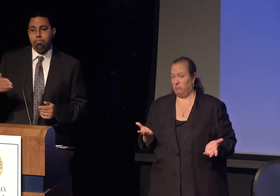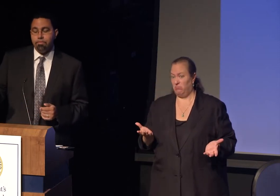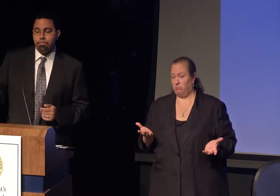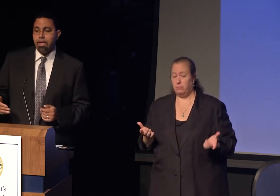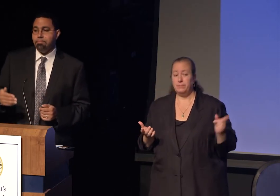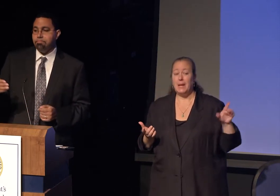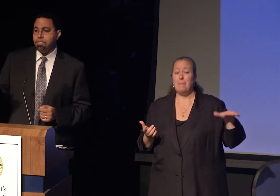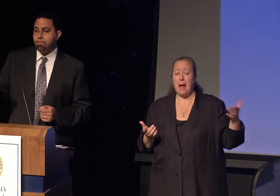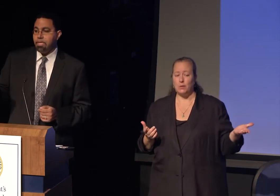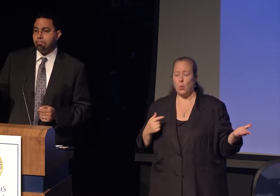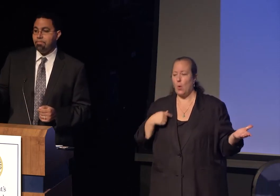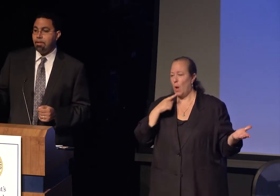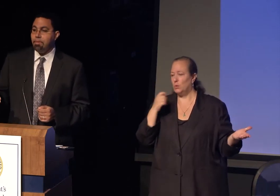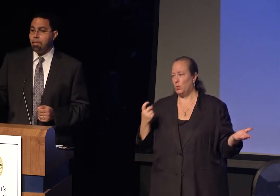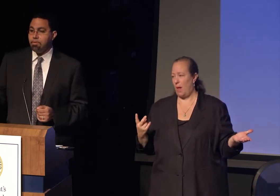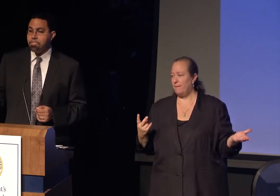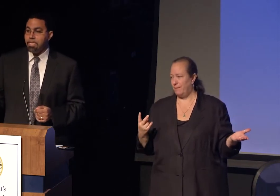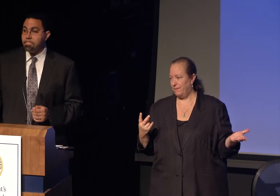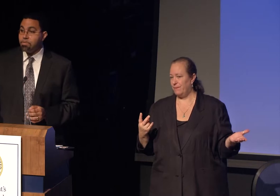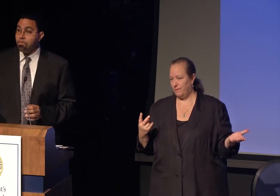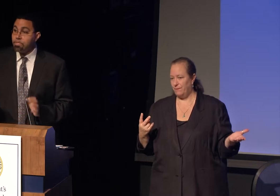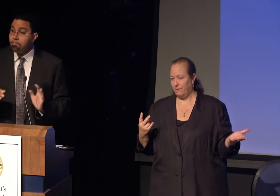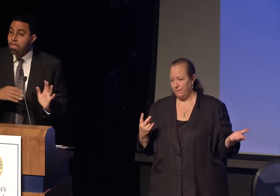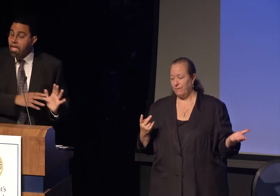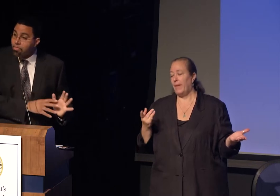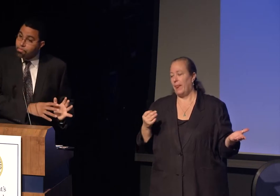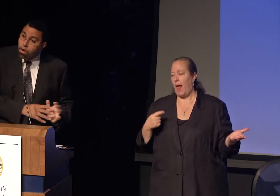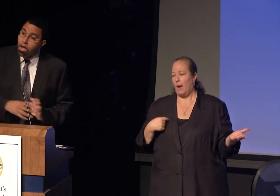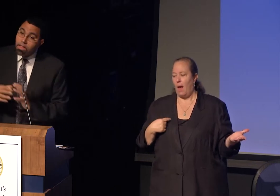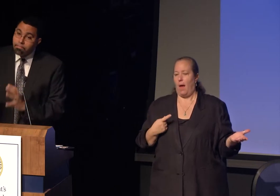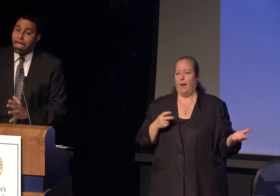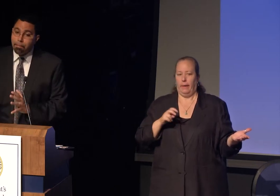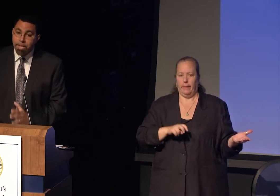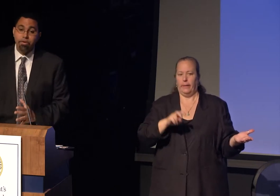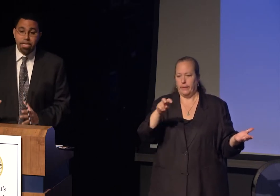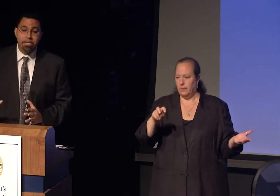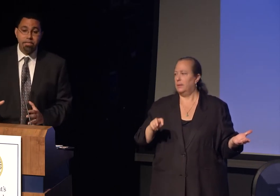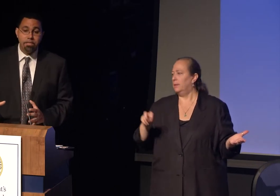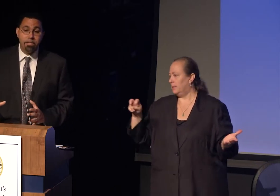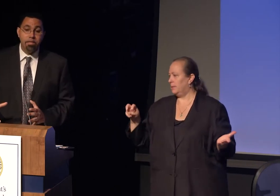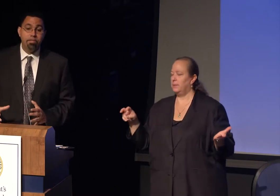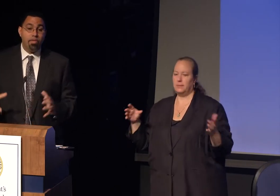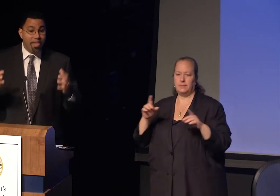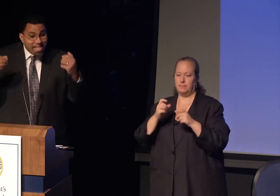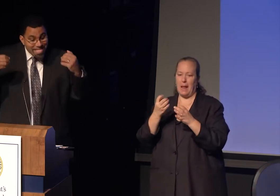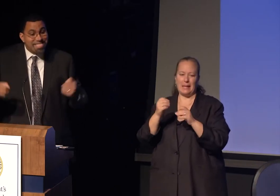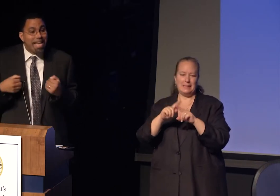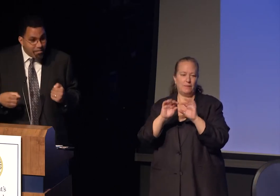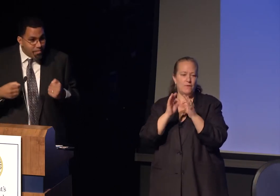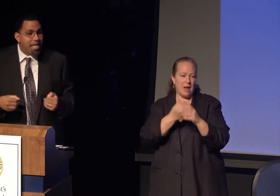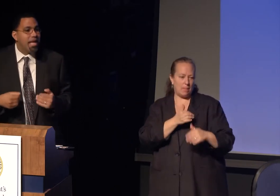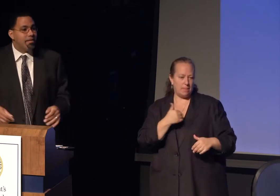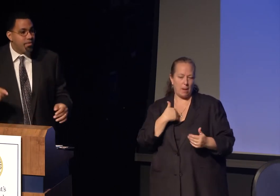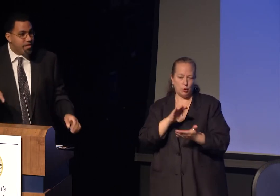I moved around between family members and schools. Through all that period, the thing that saved my life,